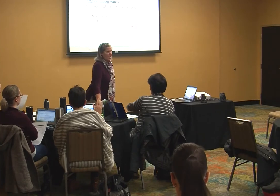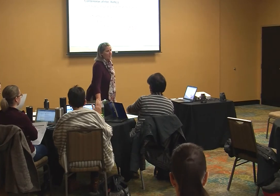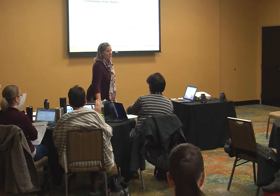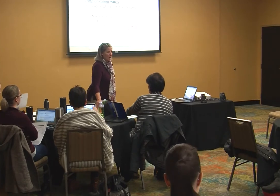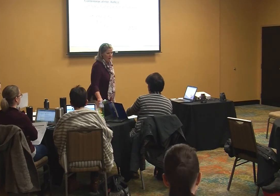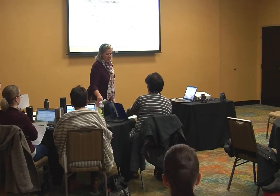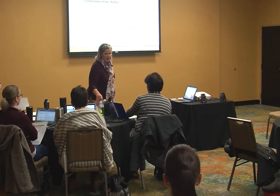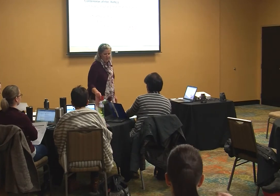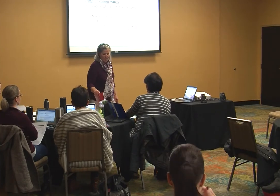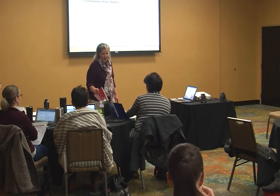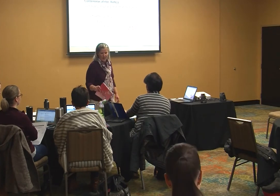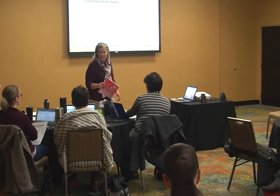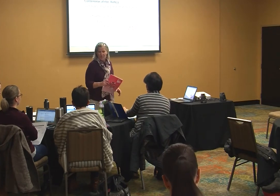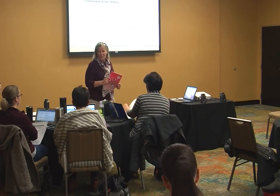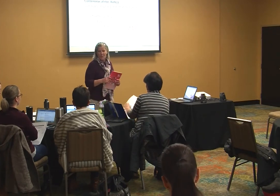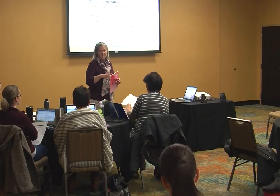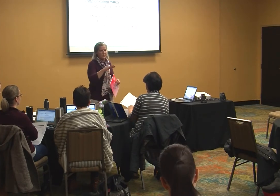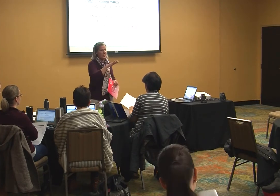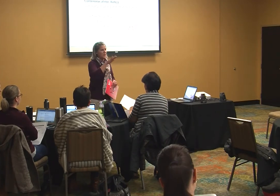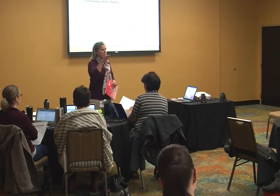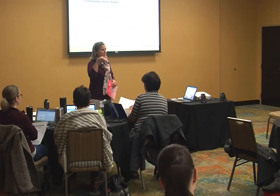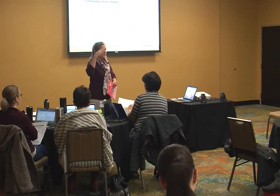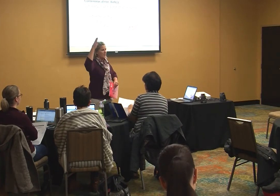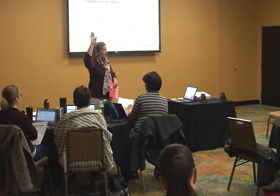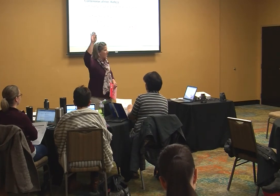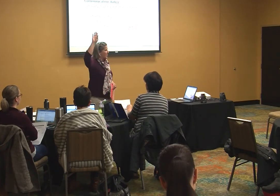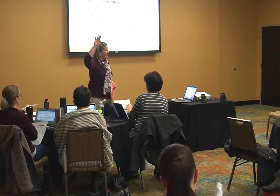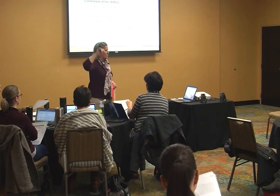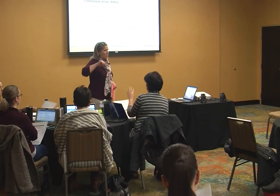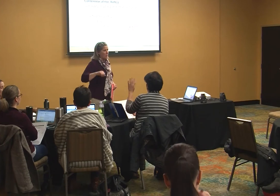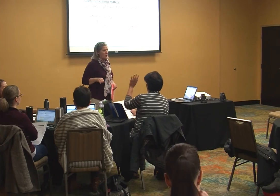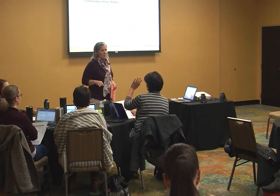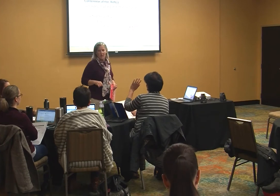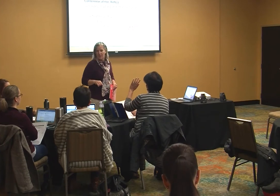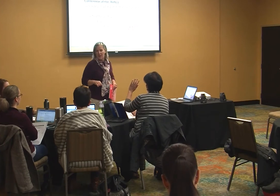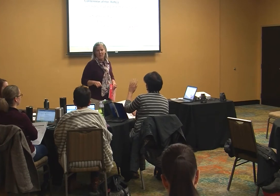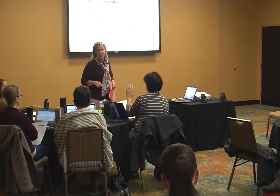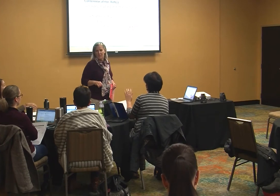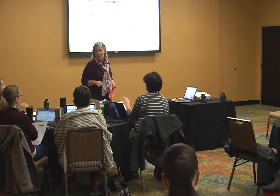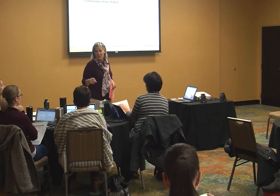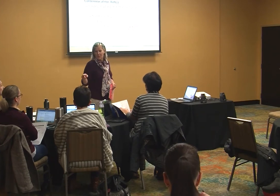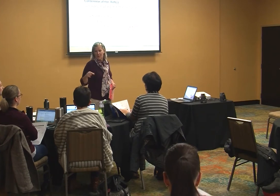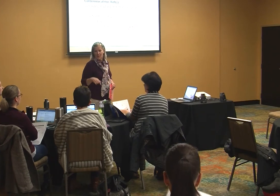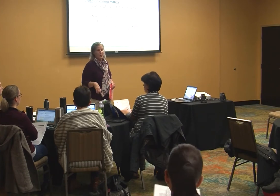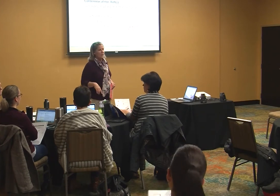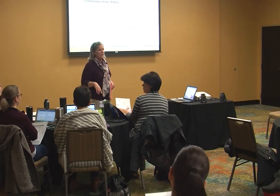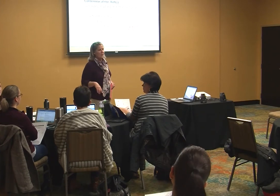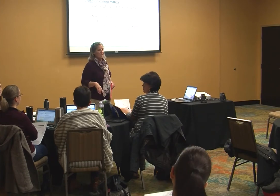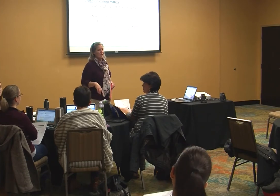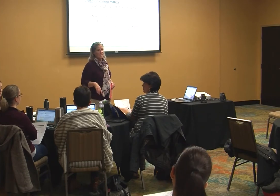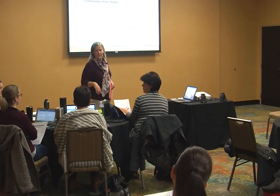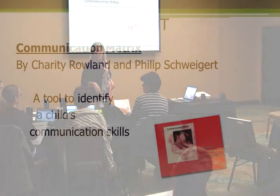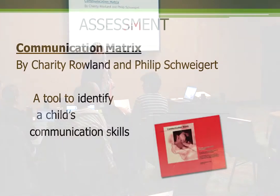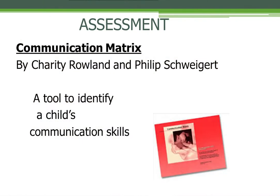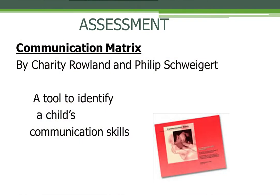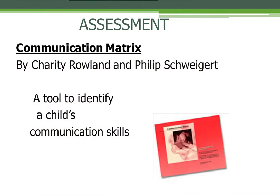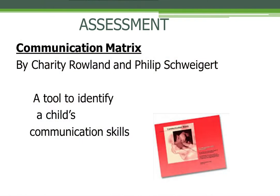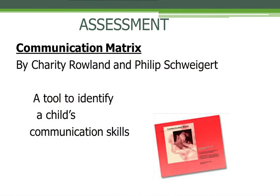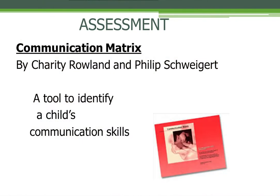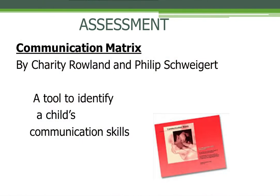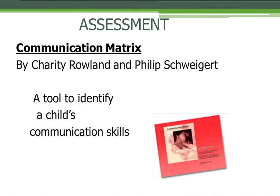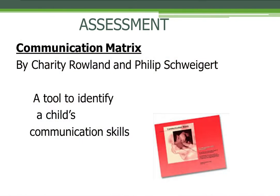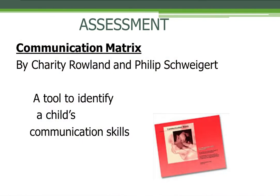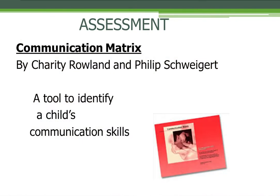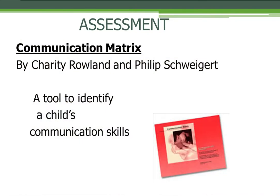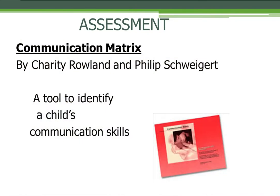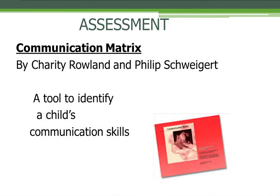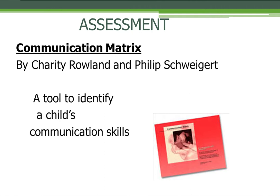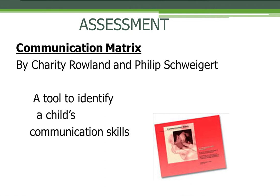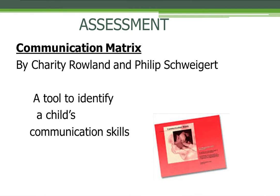not everybody or you all speech therapist that did that or other no okay anybody else